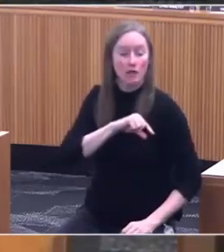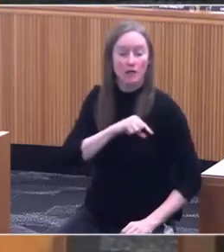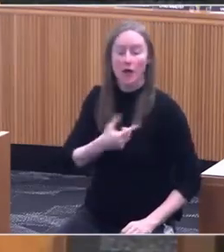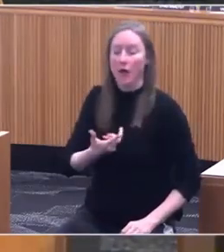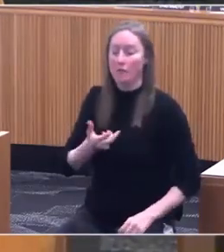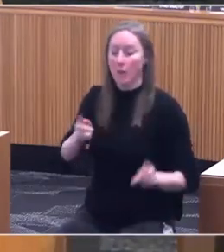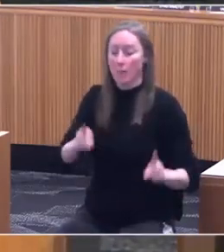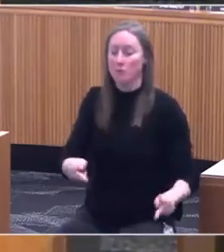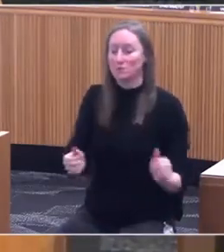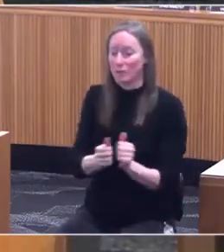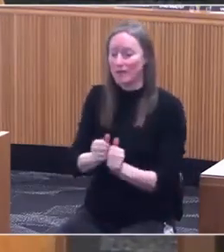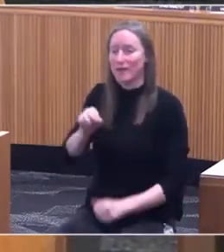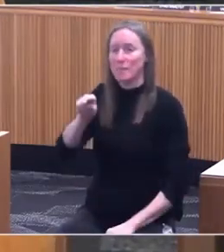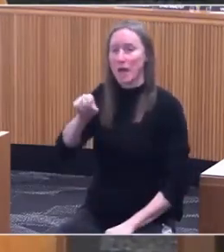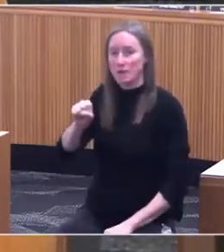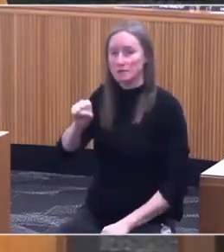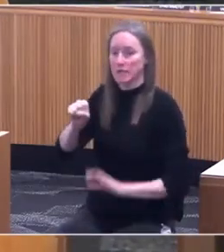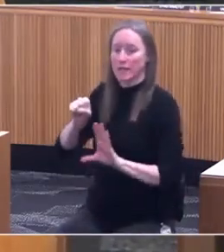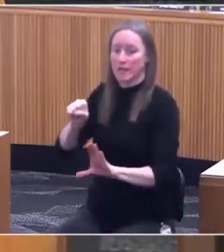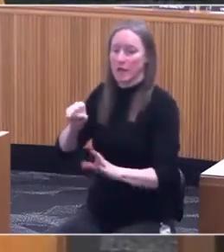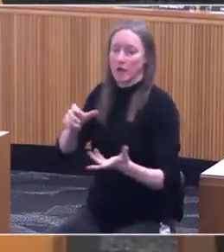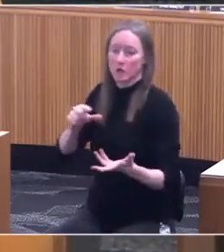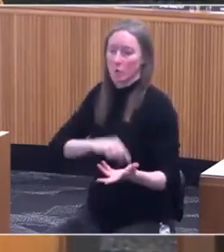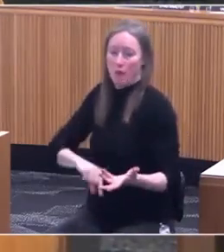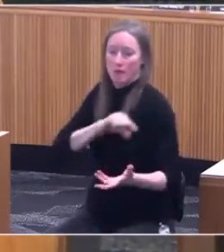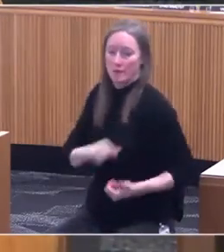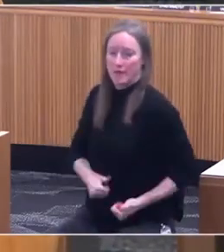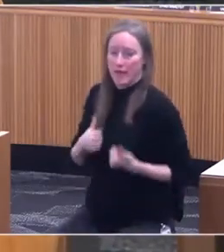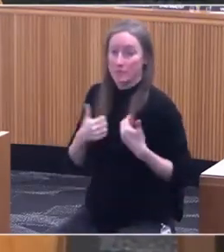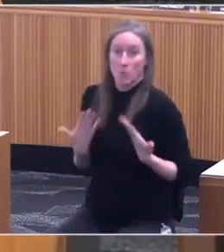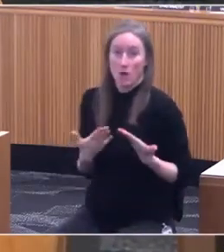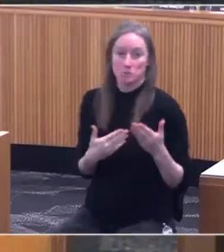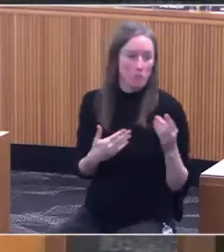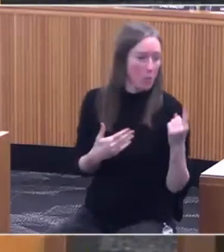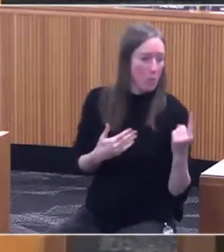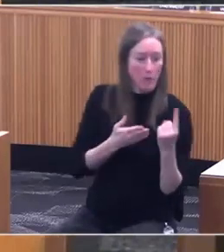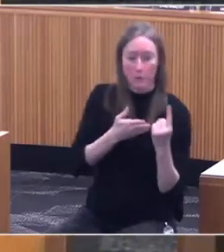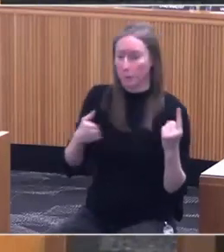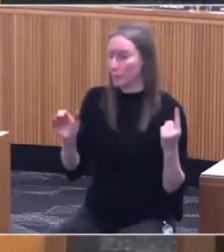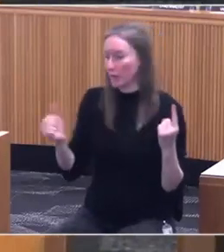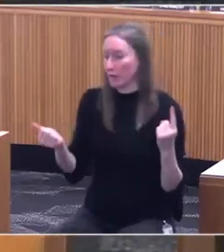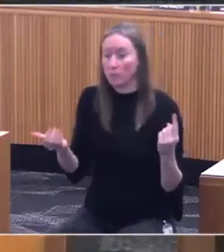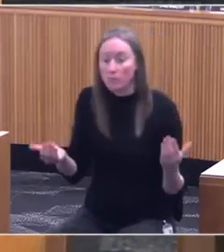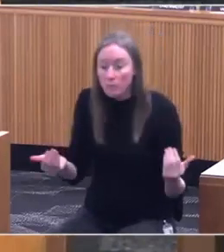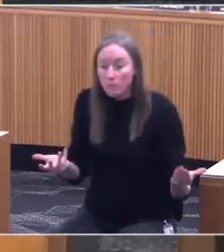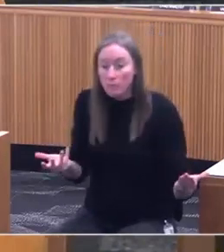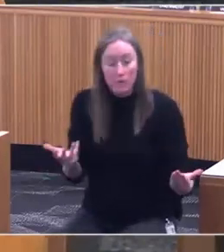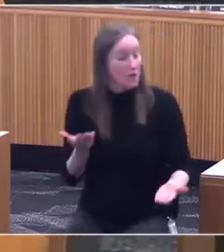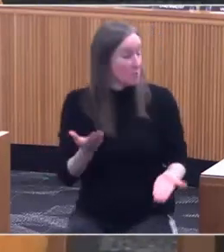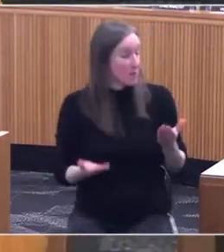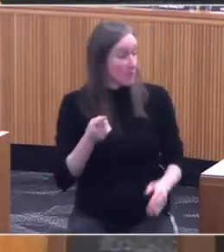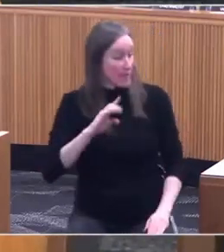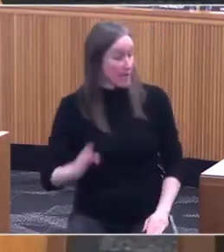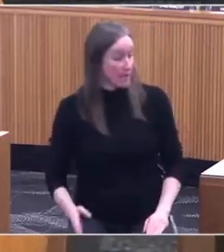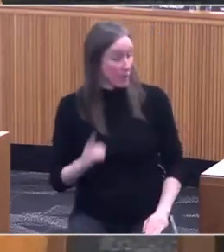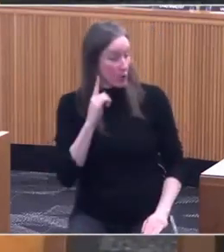[Javadi] Yeah. - On a scale of one to 10, what do you think? - [Javadi] They may have never heard of MS. - No. And they may answer, I don't know.